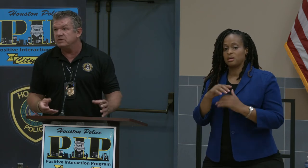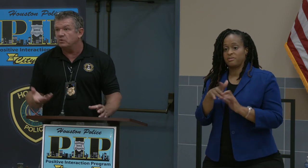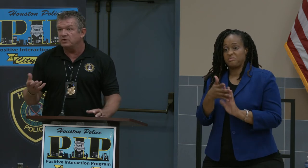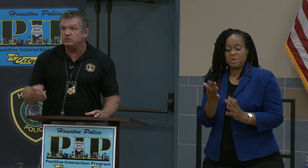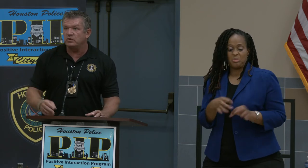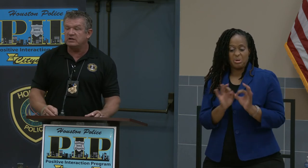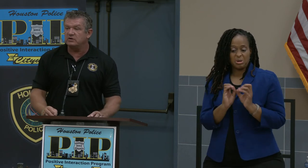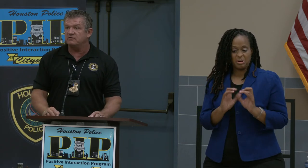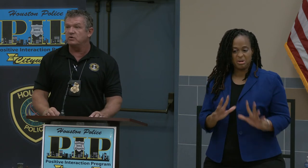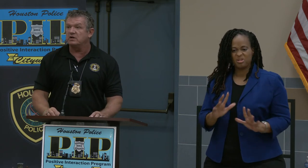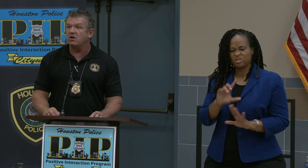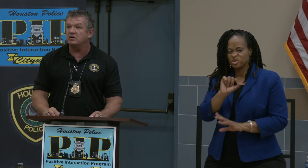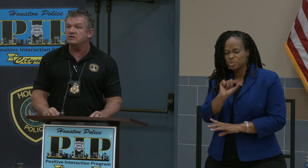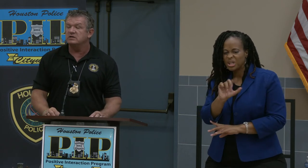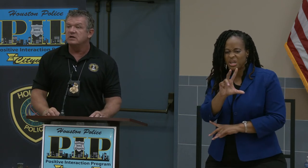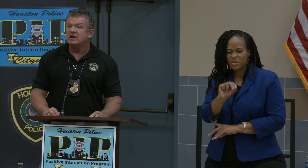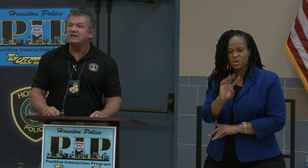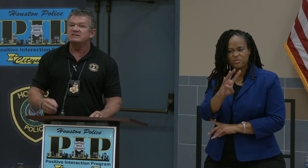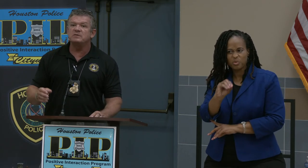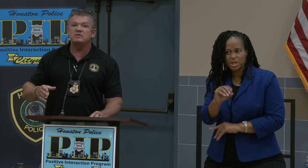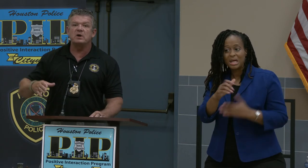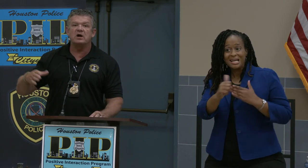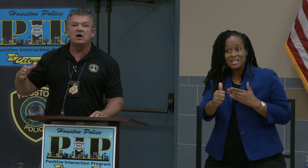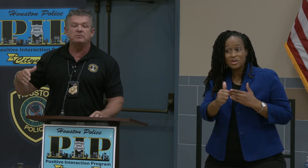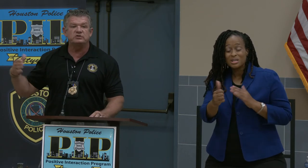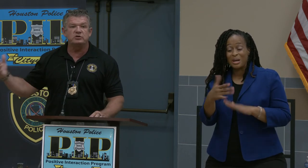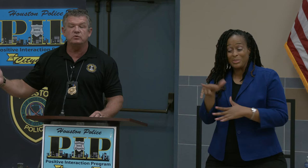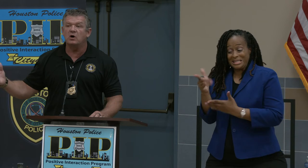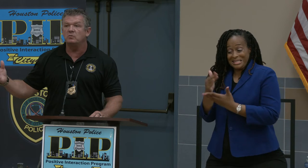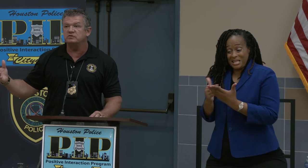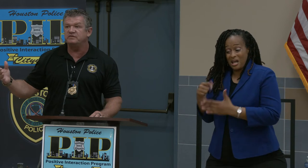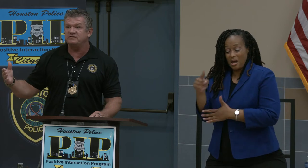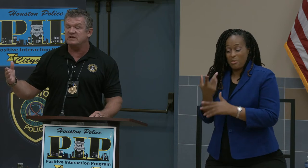$40. And some of them are up to almost $1,500.